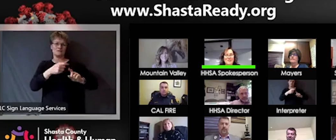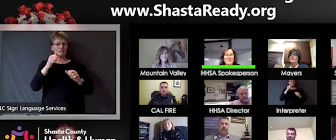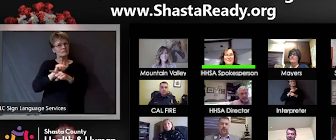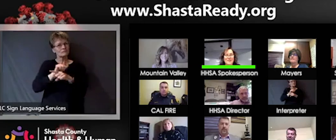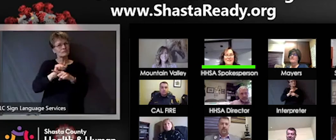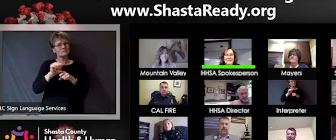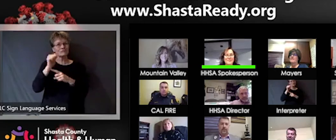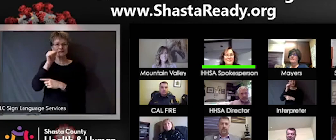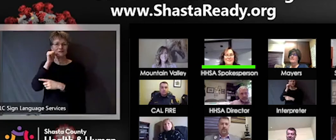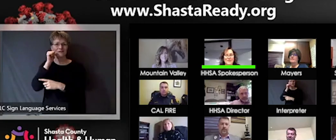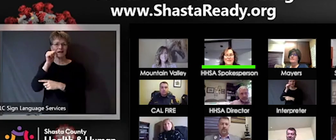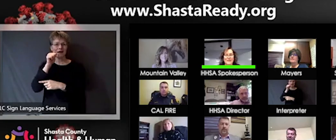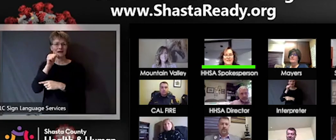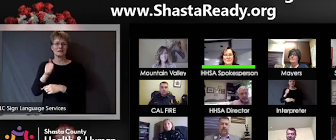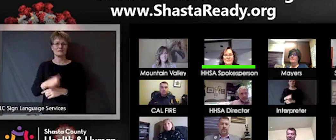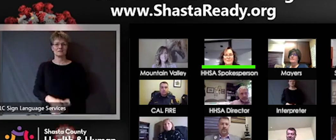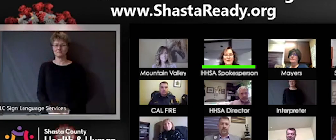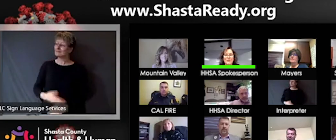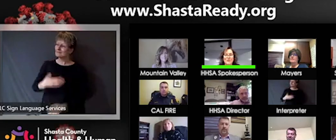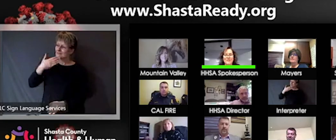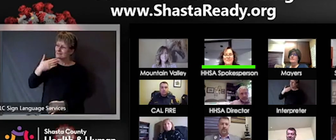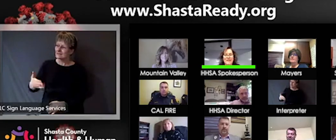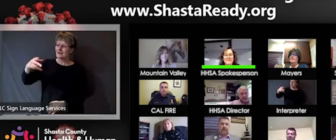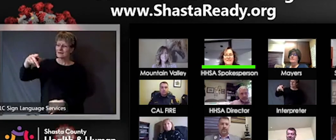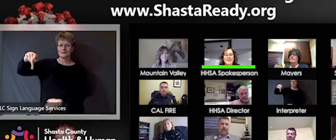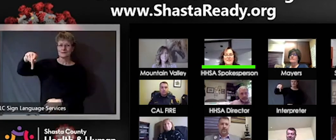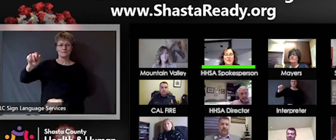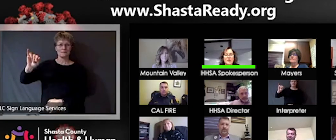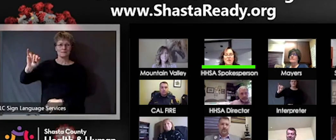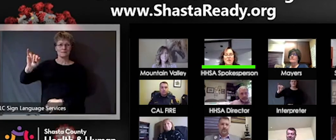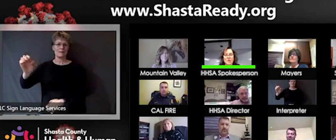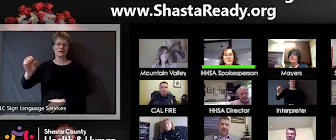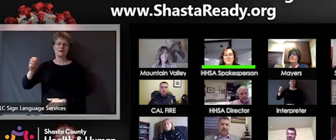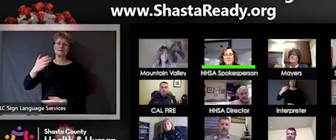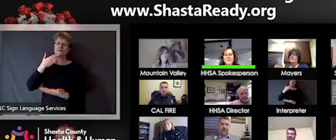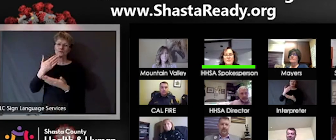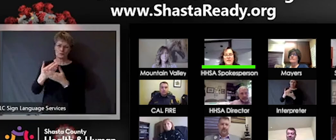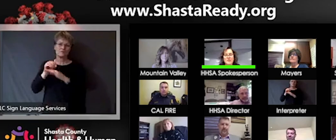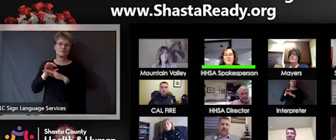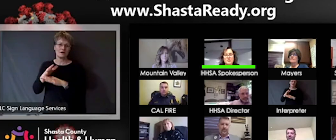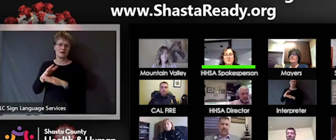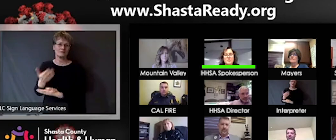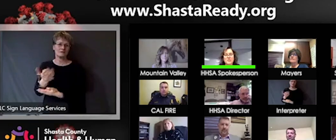you Paige, for that very helpful advice and all of the resources that Paige just